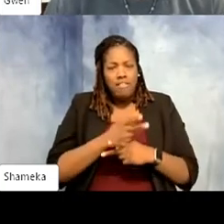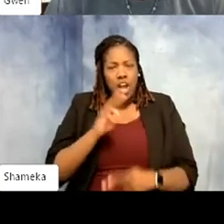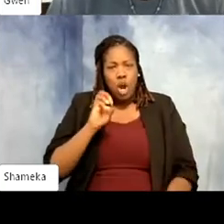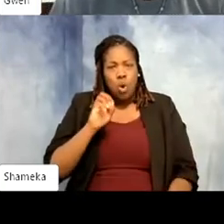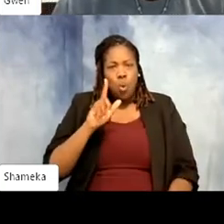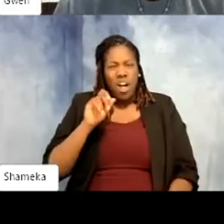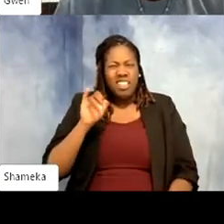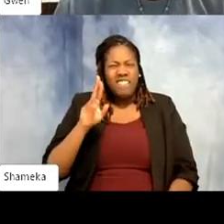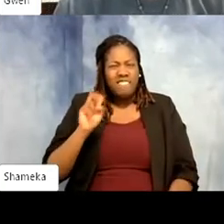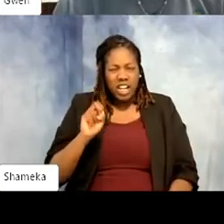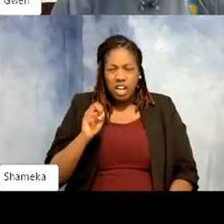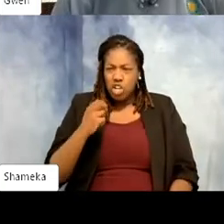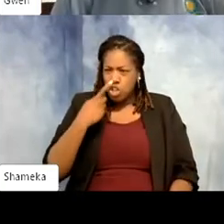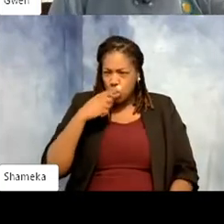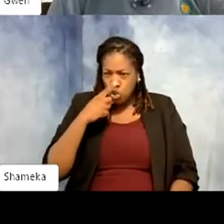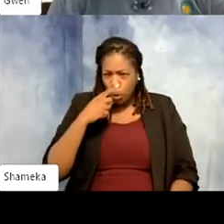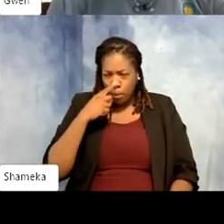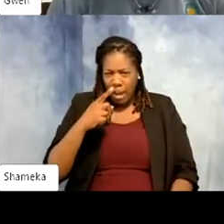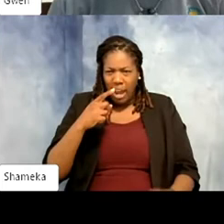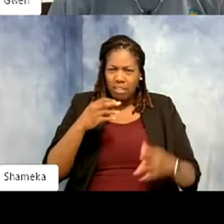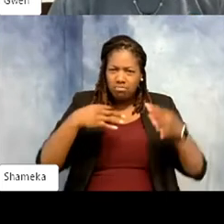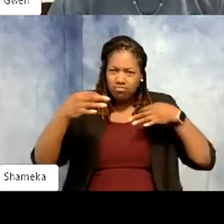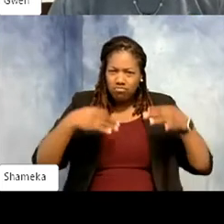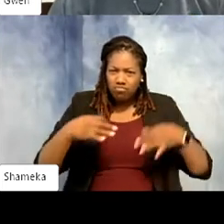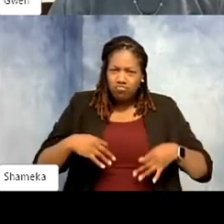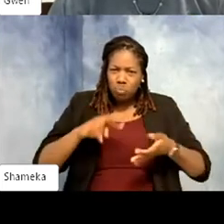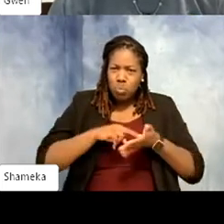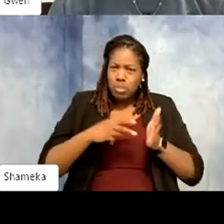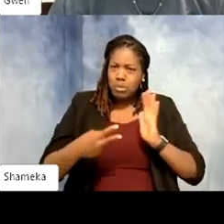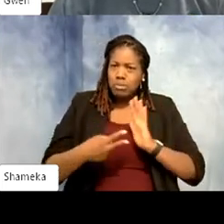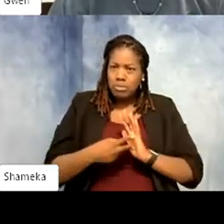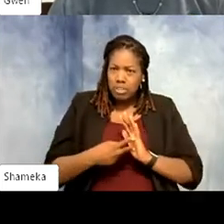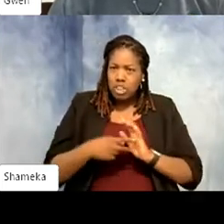breakdown of the things that kind of go into that that you need to be um cognizant of with your